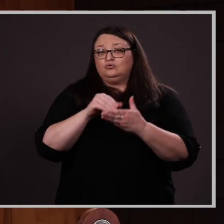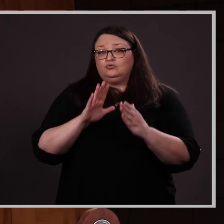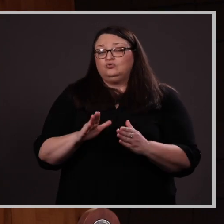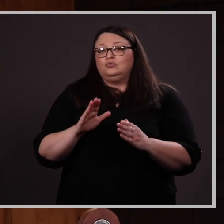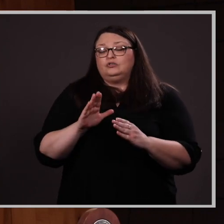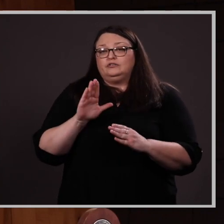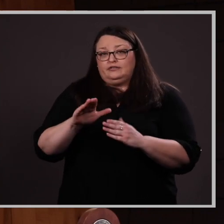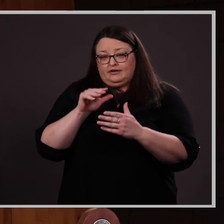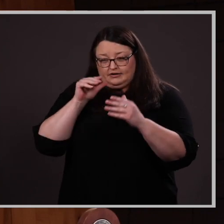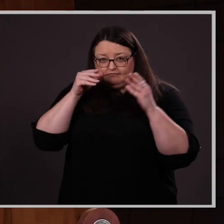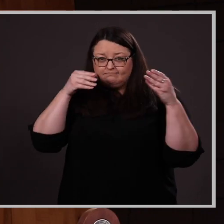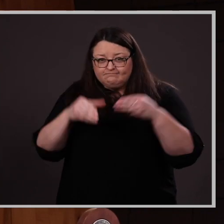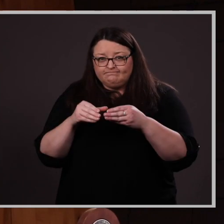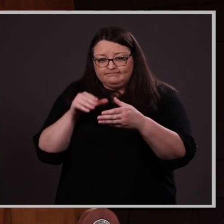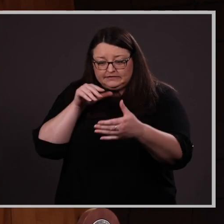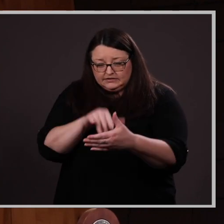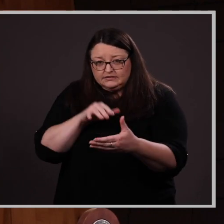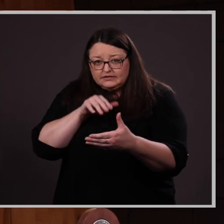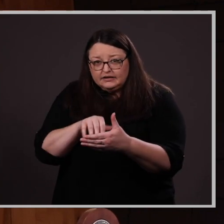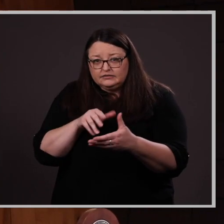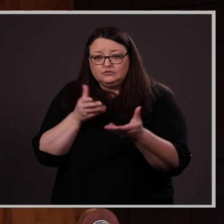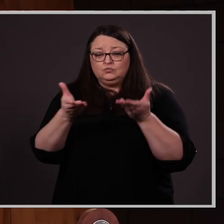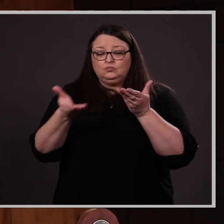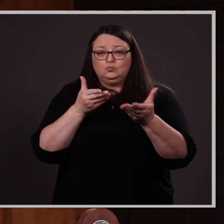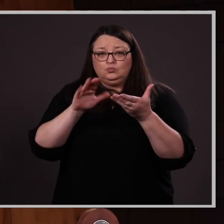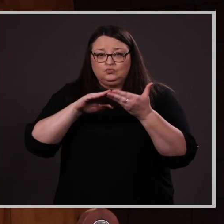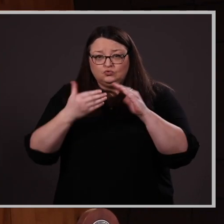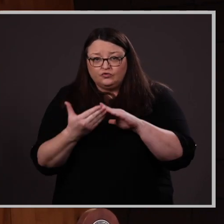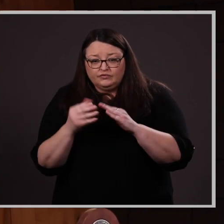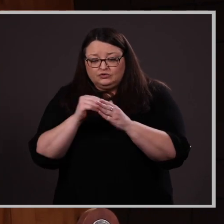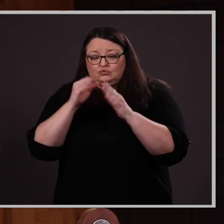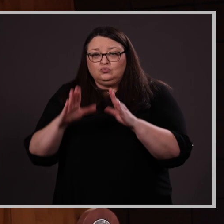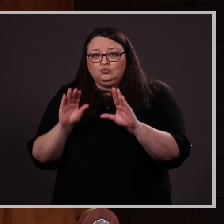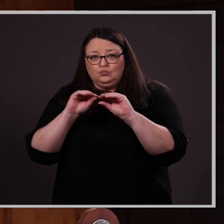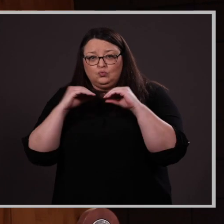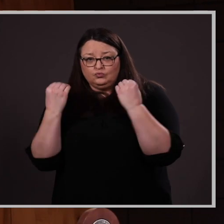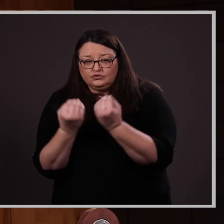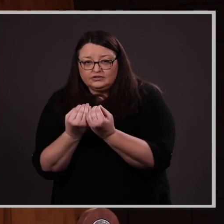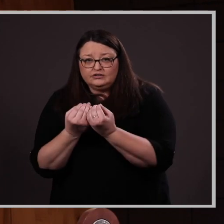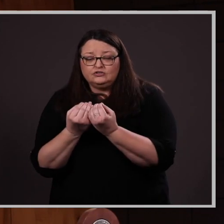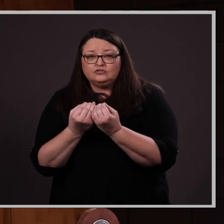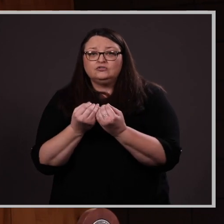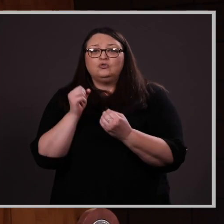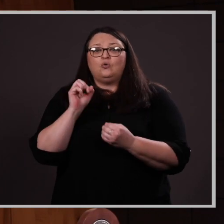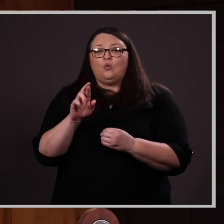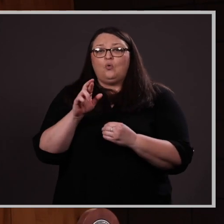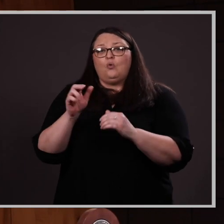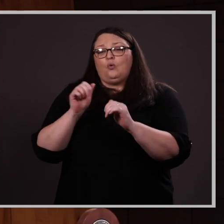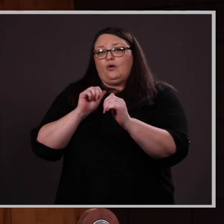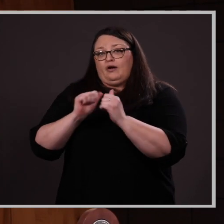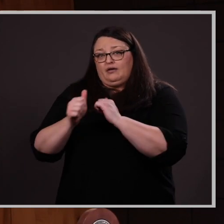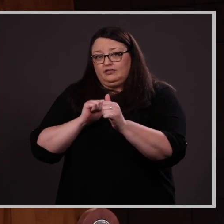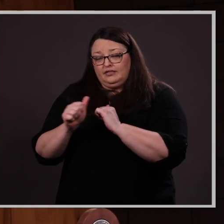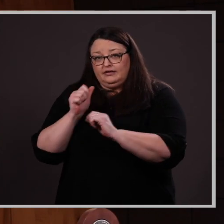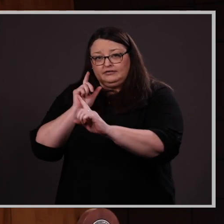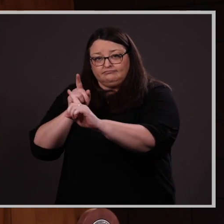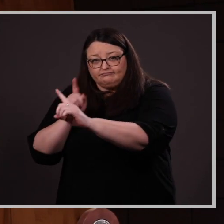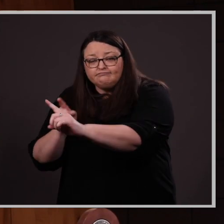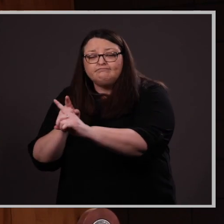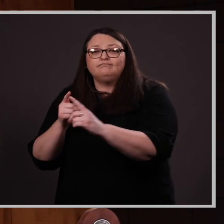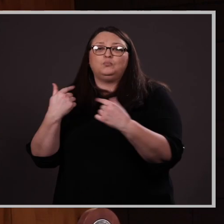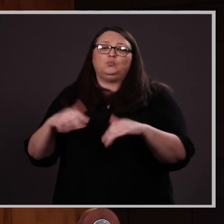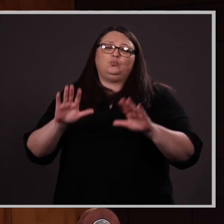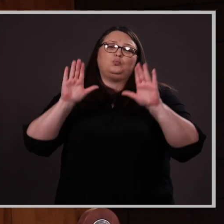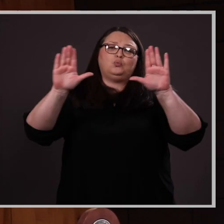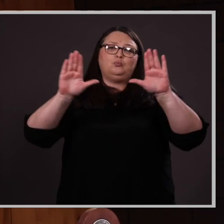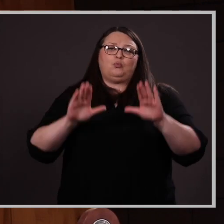studies, community service, student organizations, or athletic endeavors are remarkable to watch,